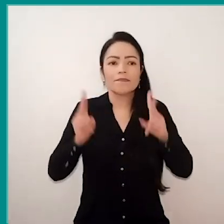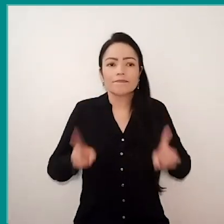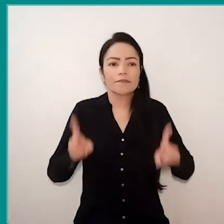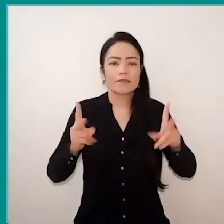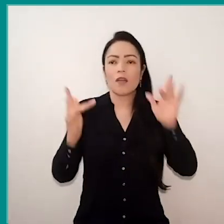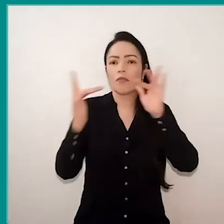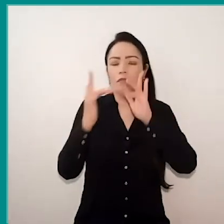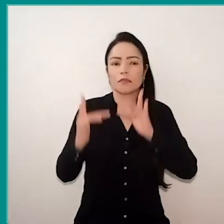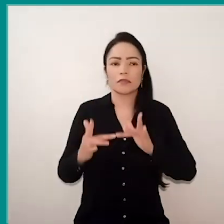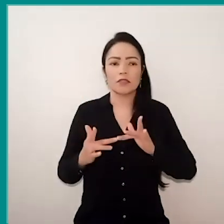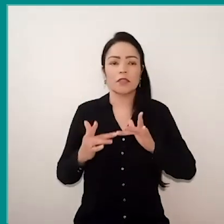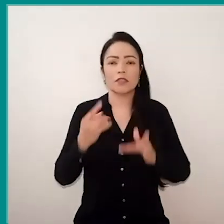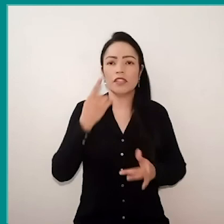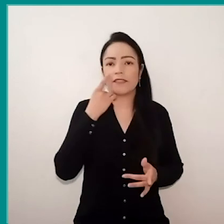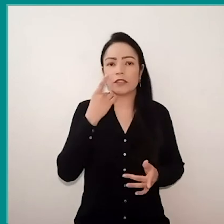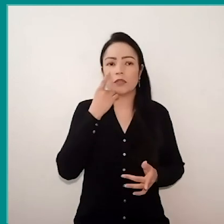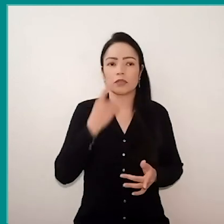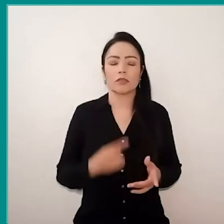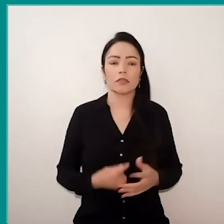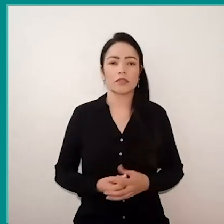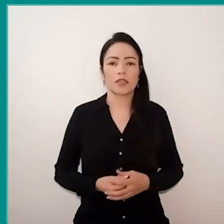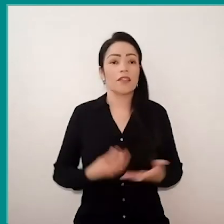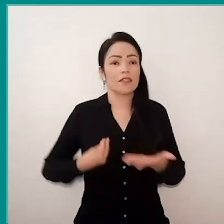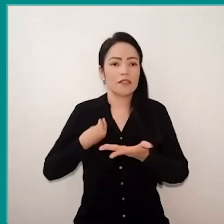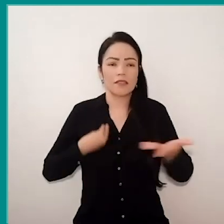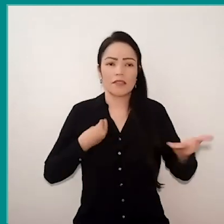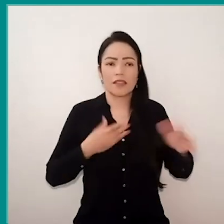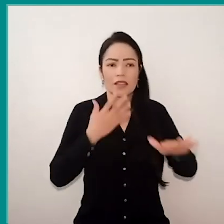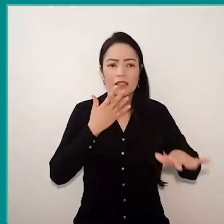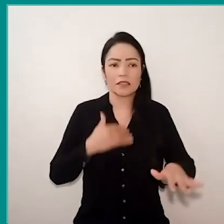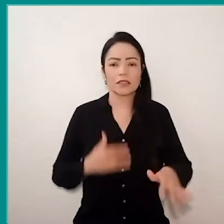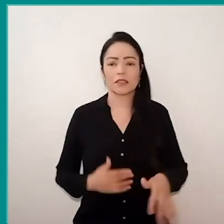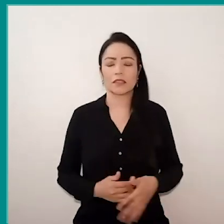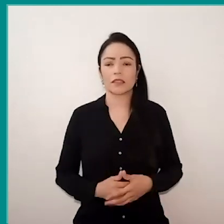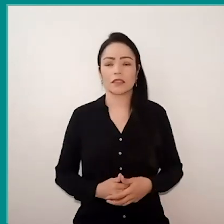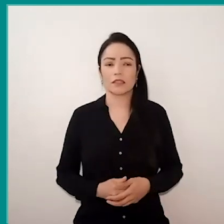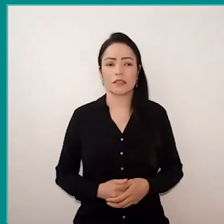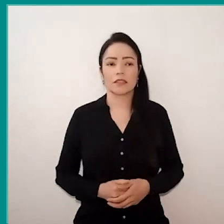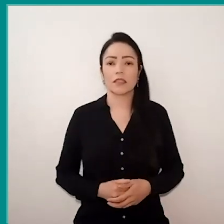this connection, this coexistence with the children, then, that was the lingering question.